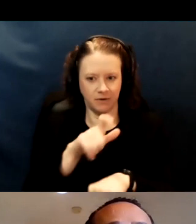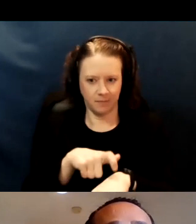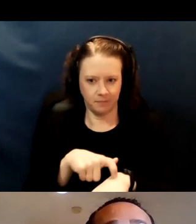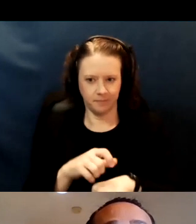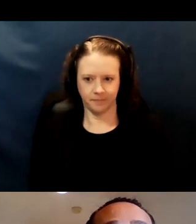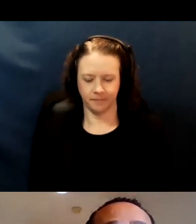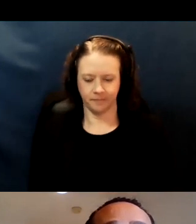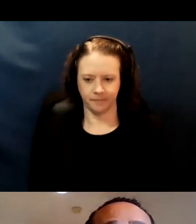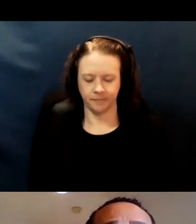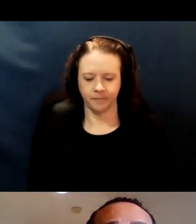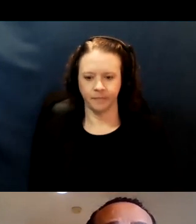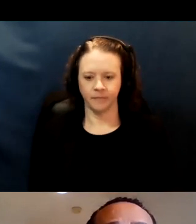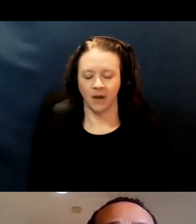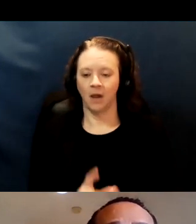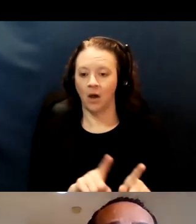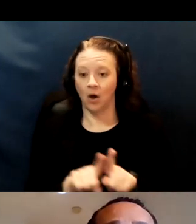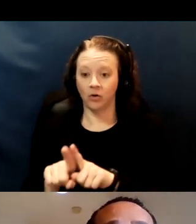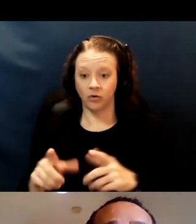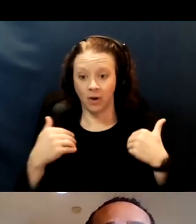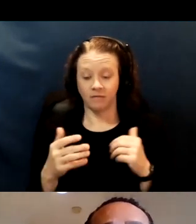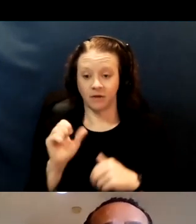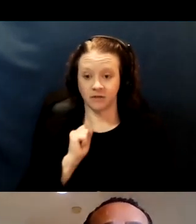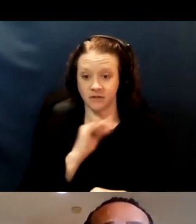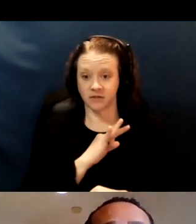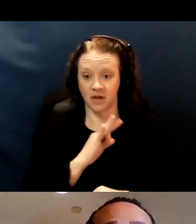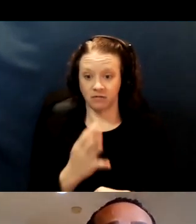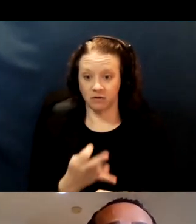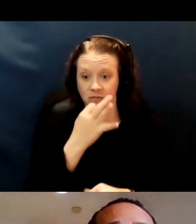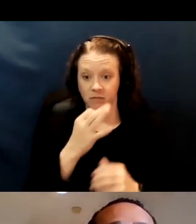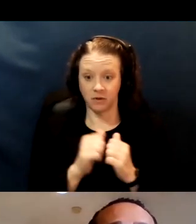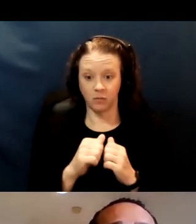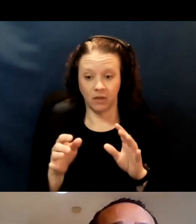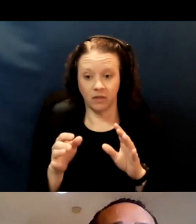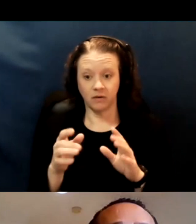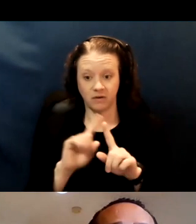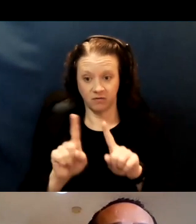Also having staff proficient in languages including ASL was important.